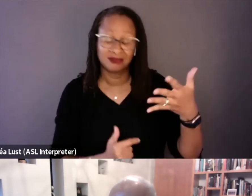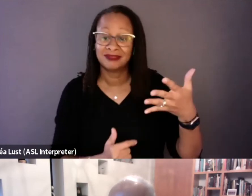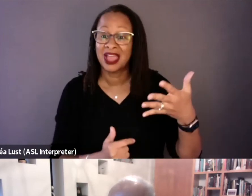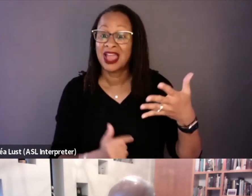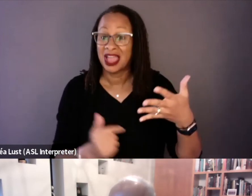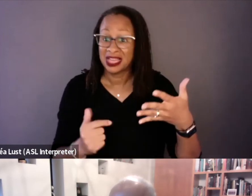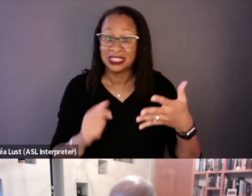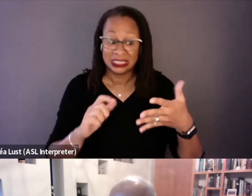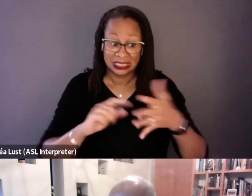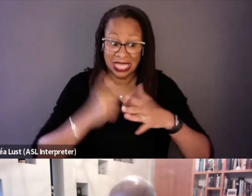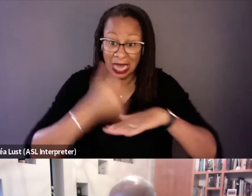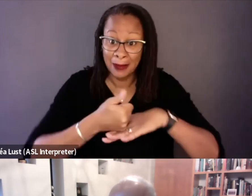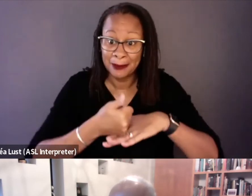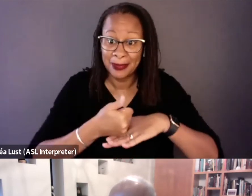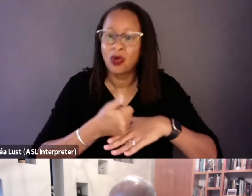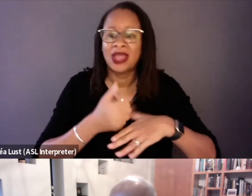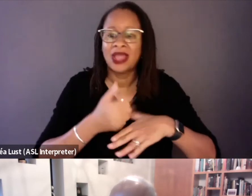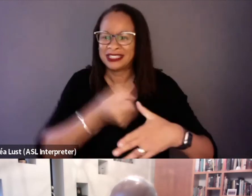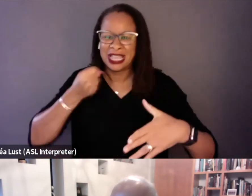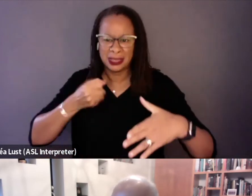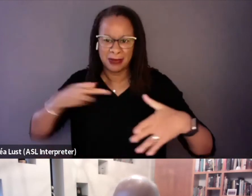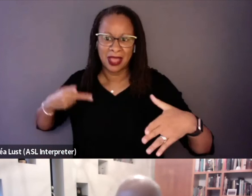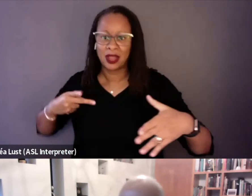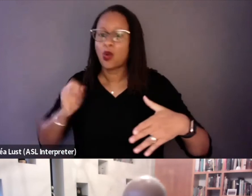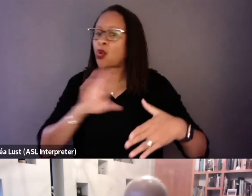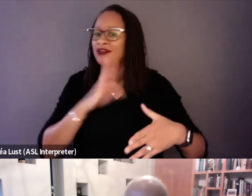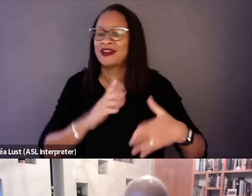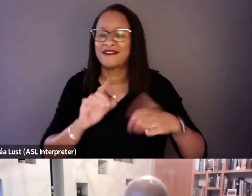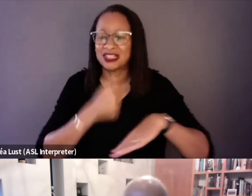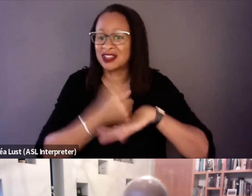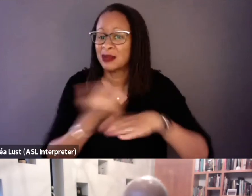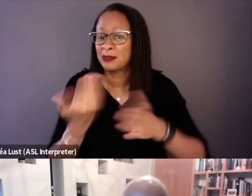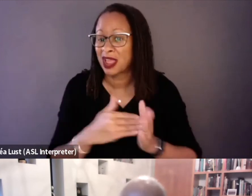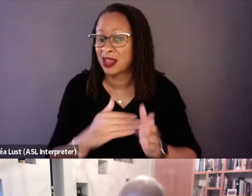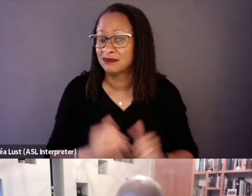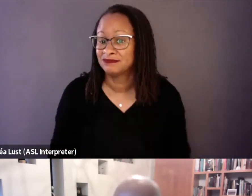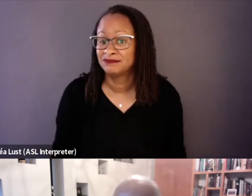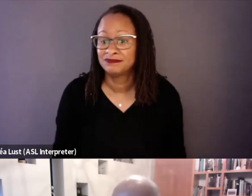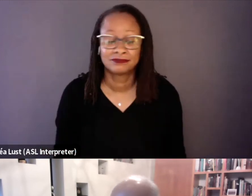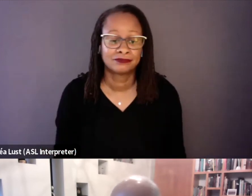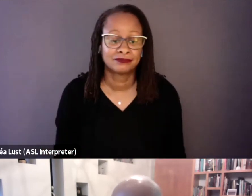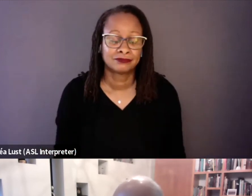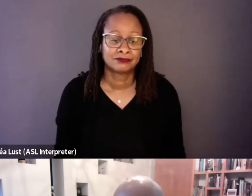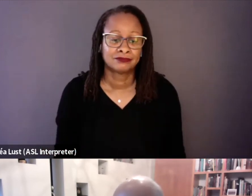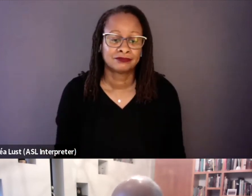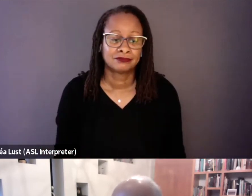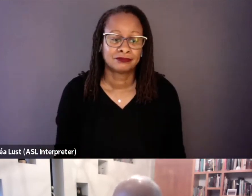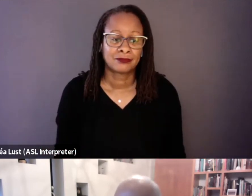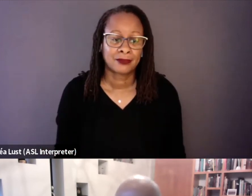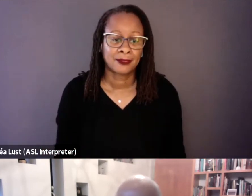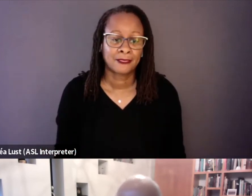or never implemented at all. Yeah. I mean, and I think that any small demands